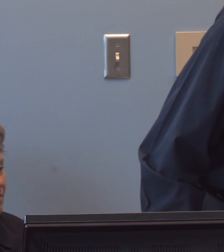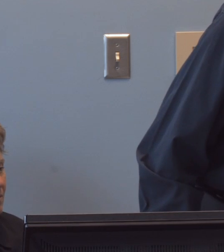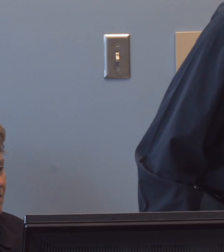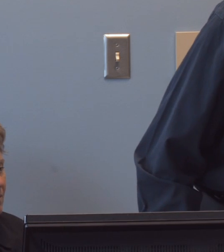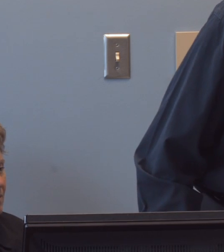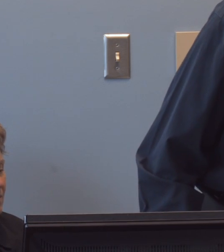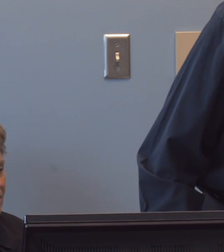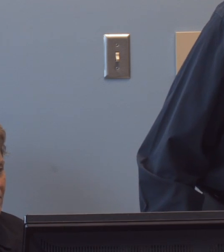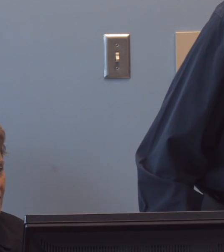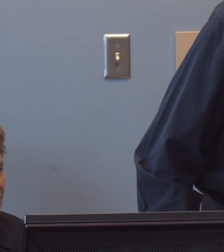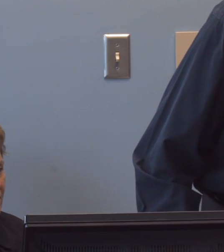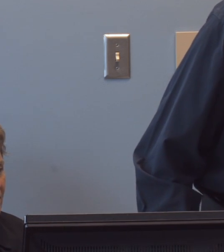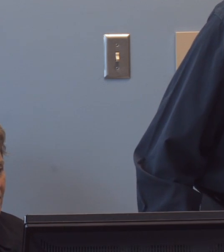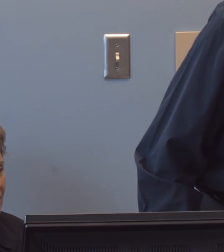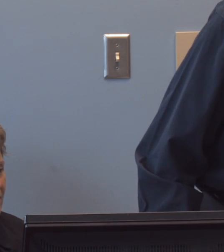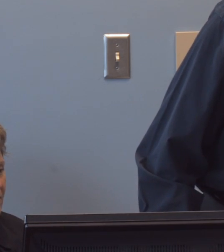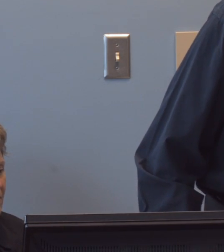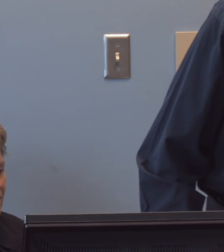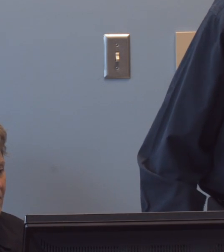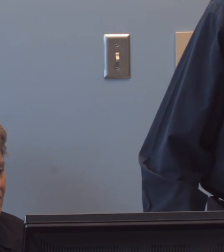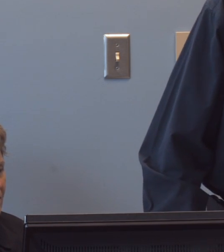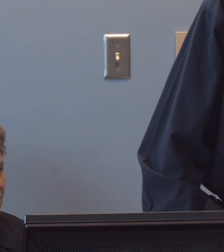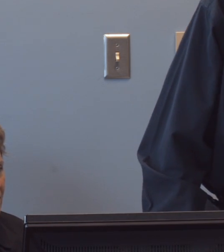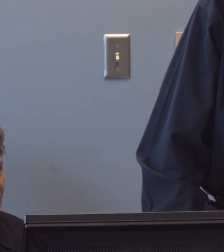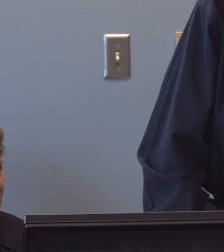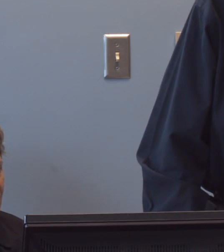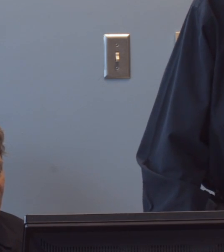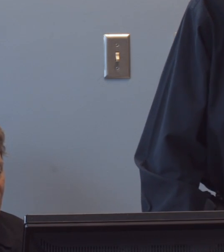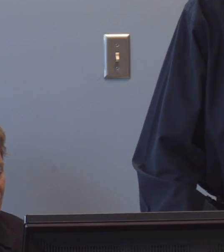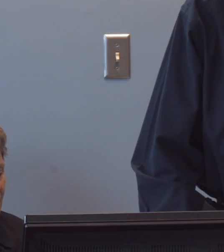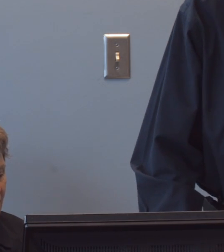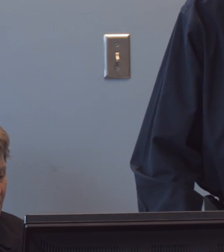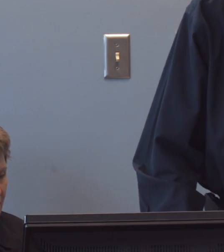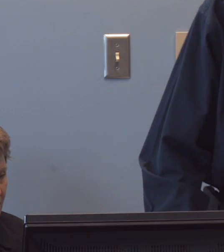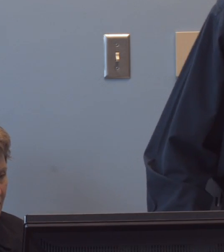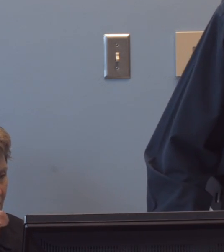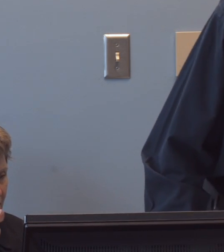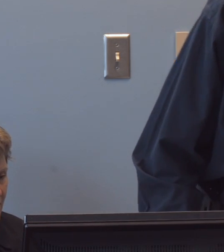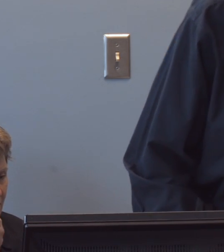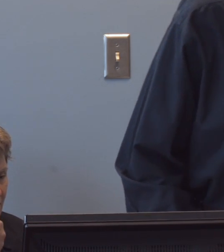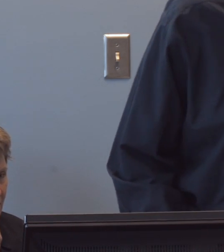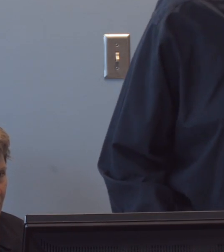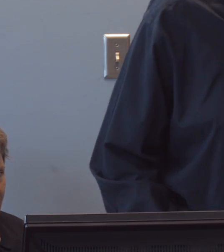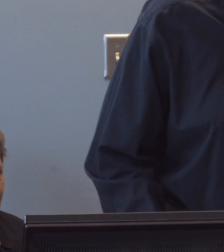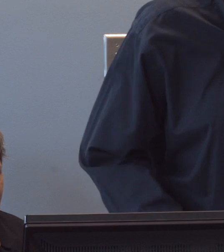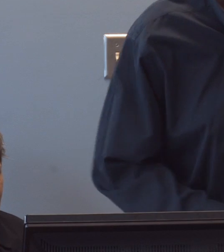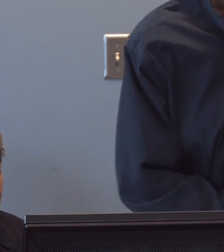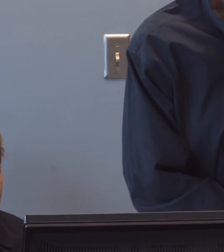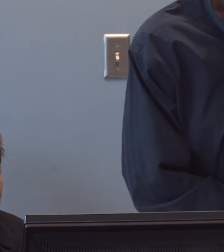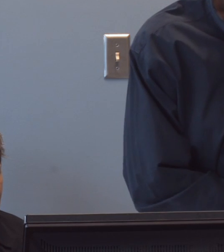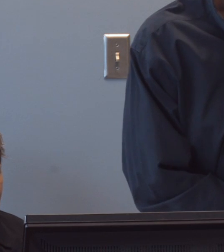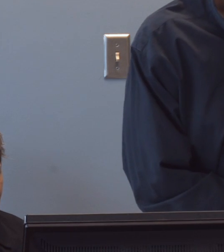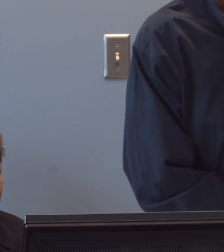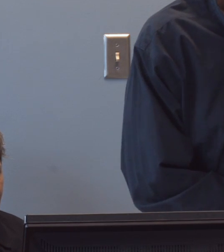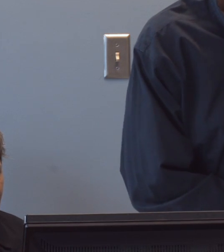Division of Disability Resources at-and Educational Services, DRES, um, here at the university,